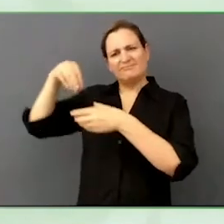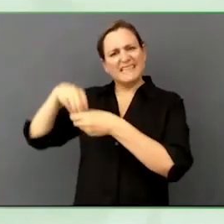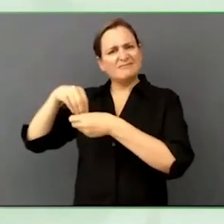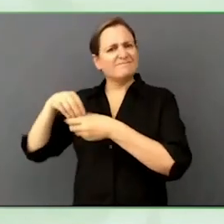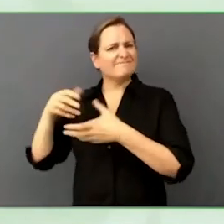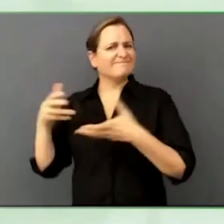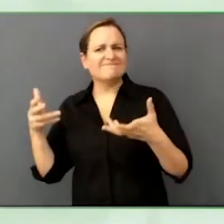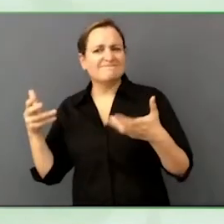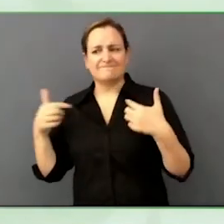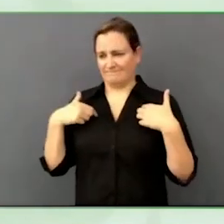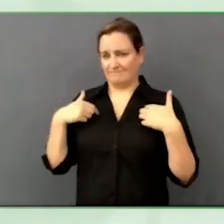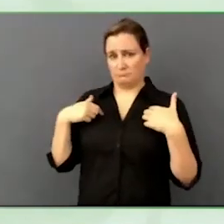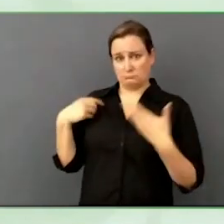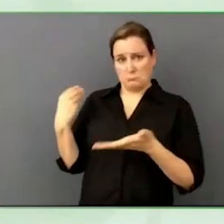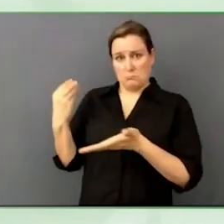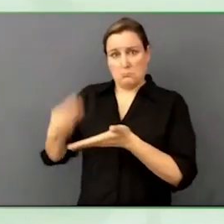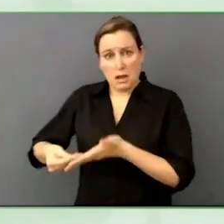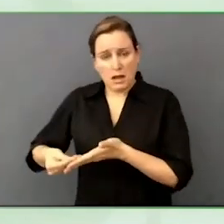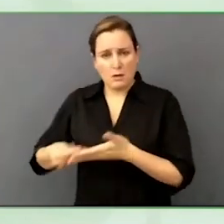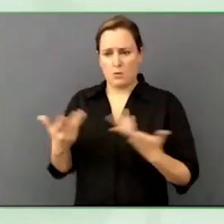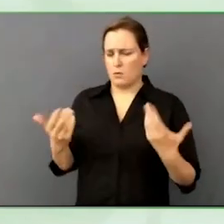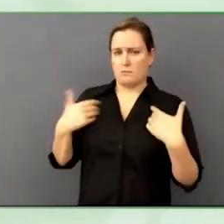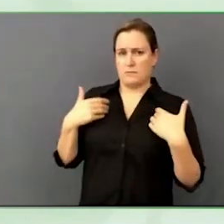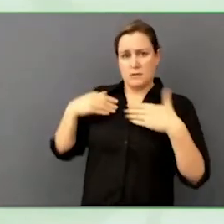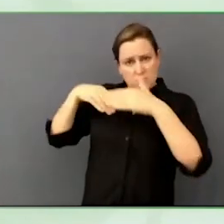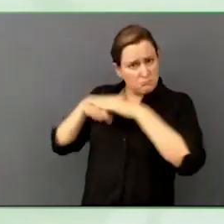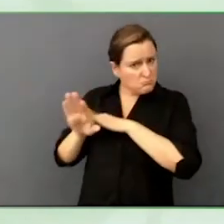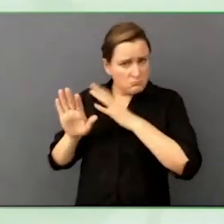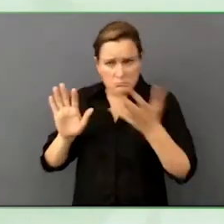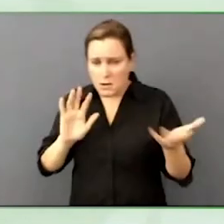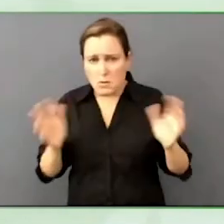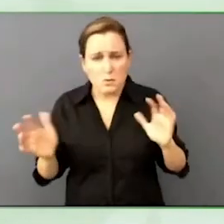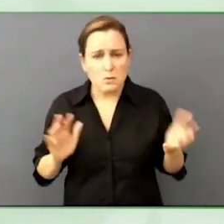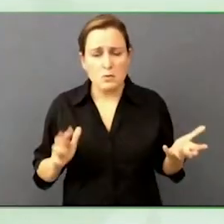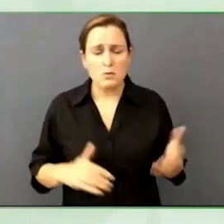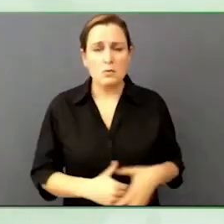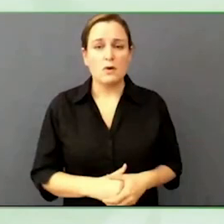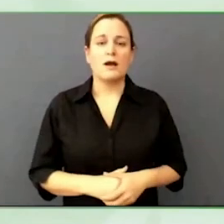Do I just register. The learning management system is how we teach courses right now,